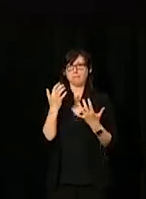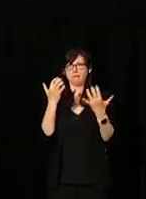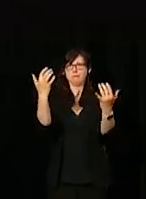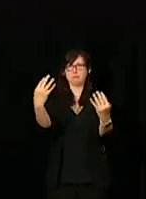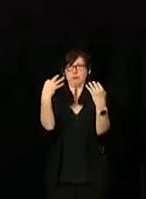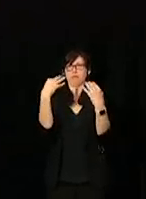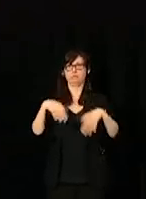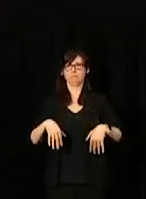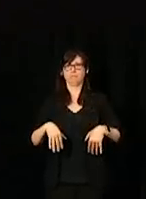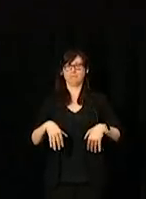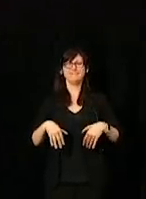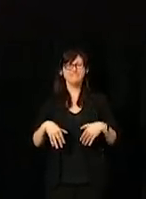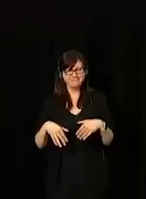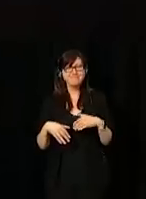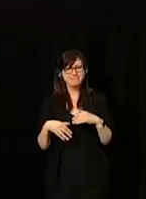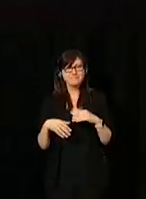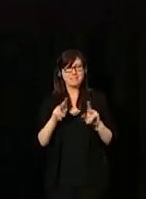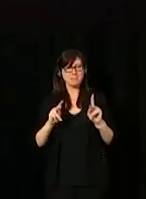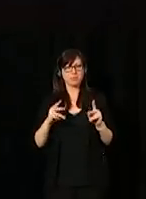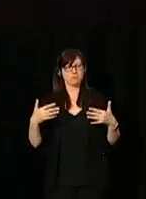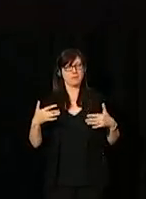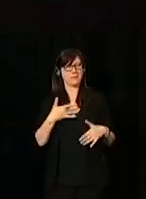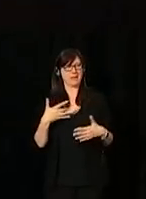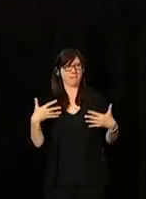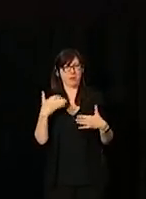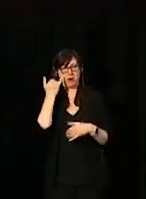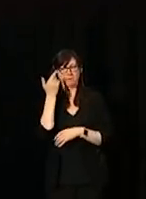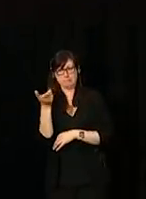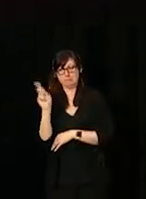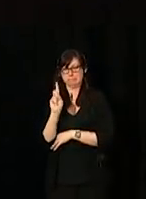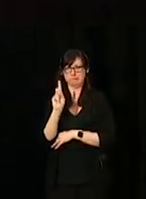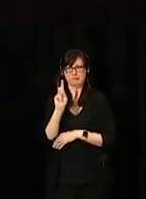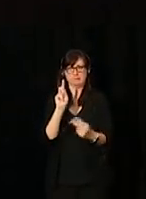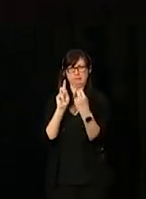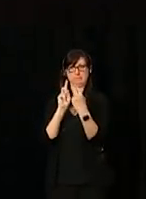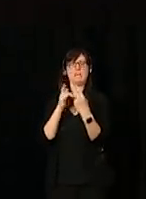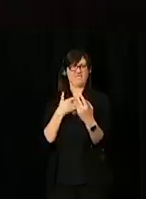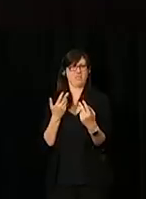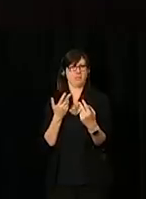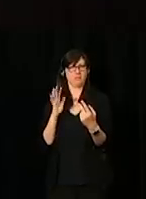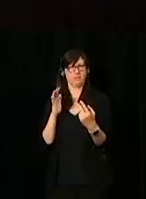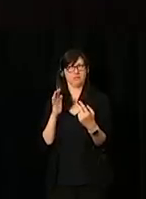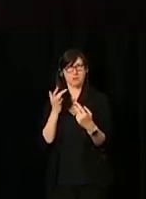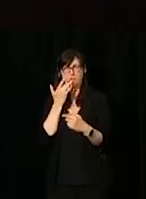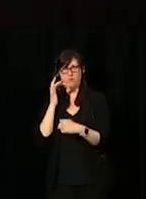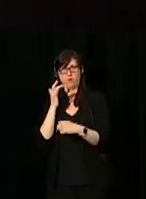People say that it's - people fear that speaking before a crowd more than they fear death.